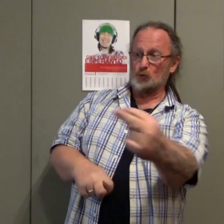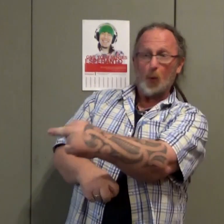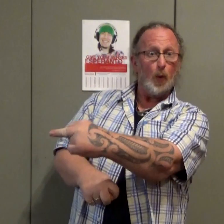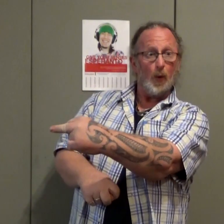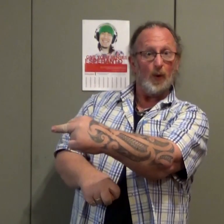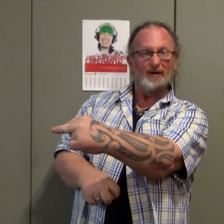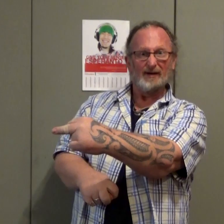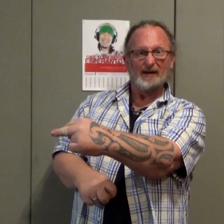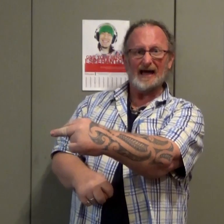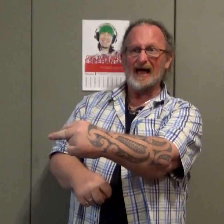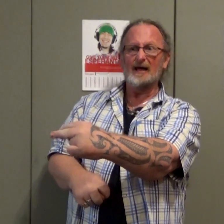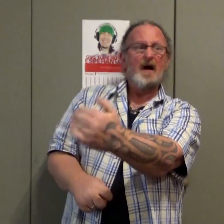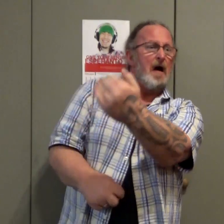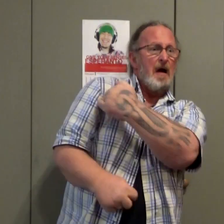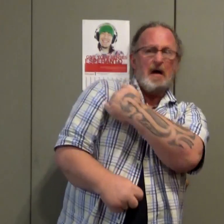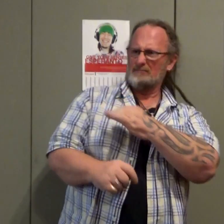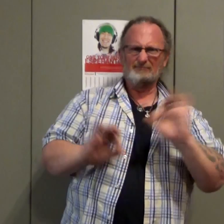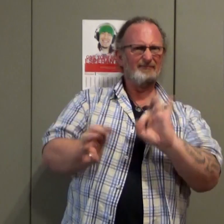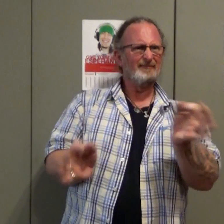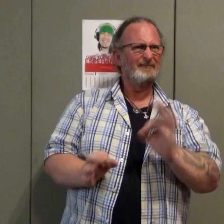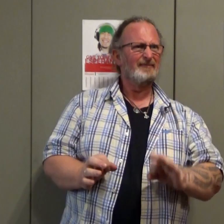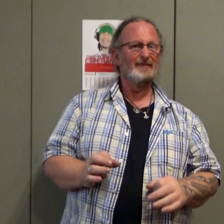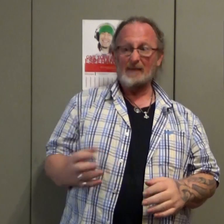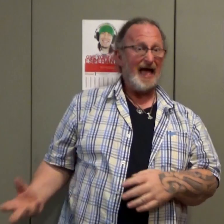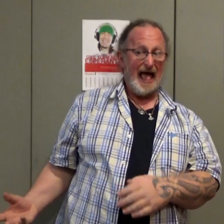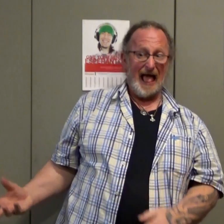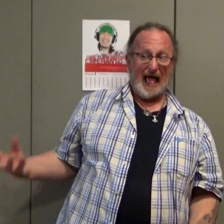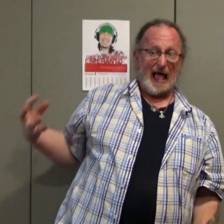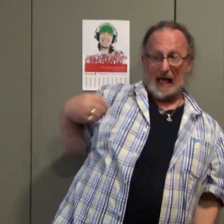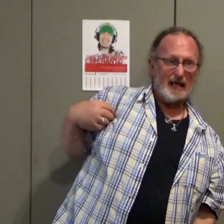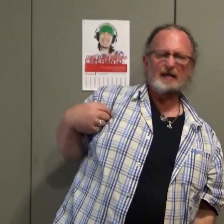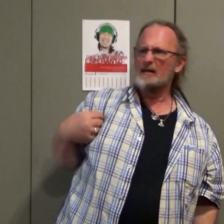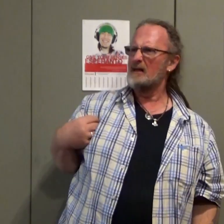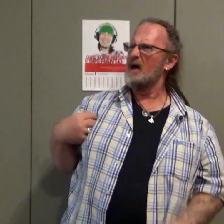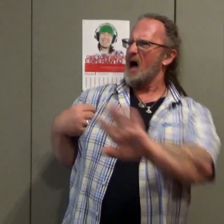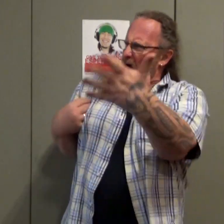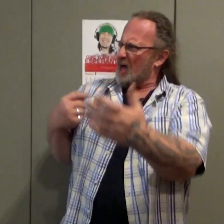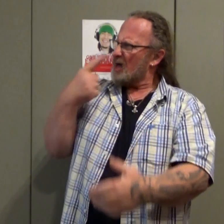He didn't even warn me that the dog wanted to bite me" and I said to my friend